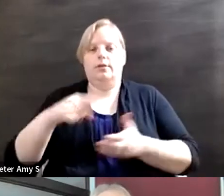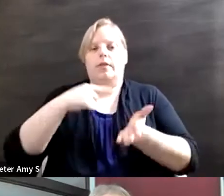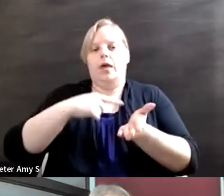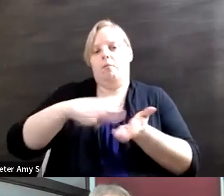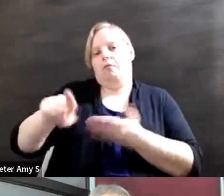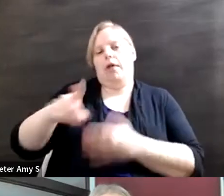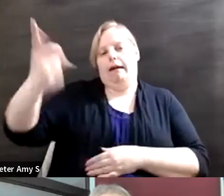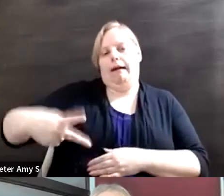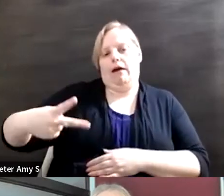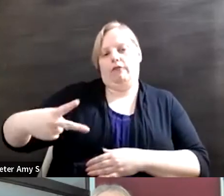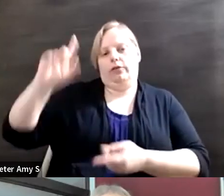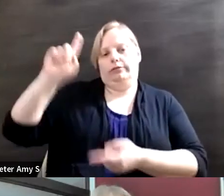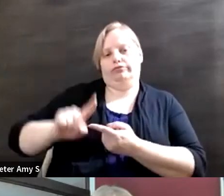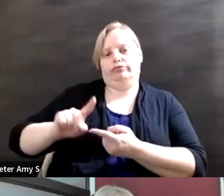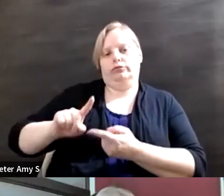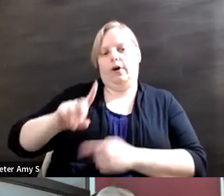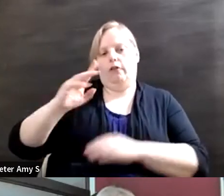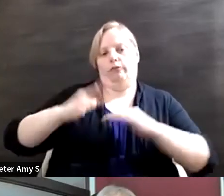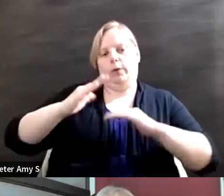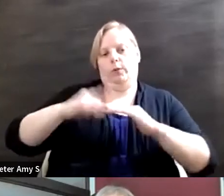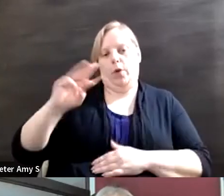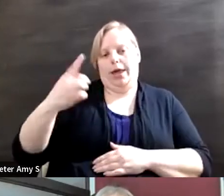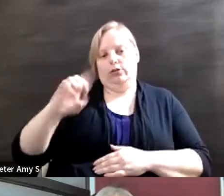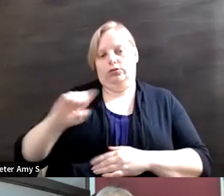so I do think that disability employment is so important and having that representation in the